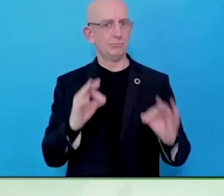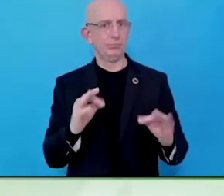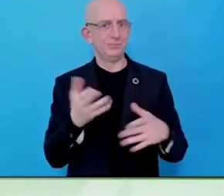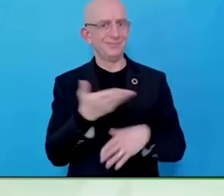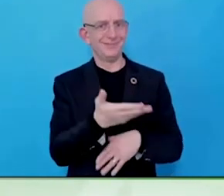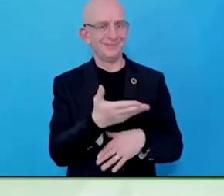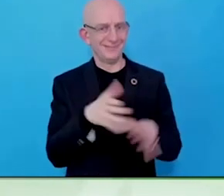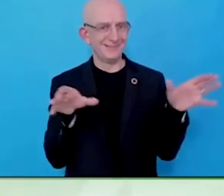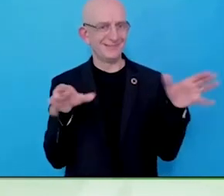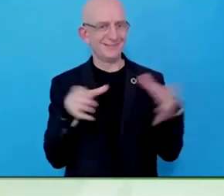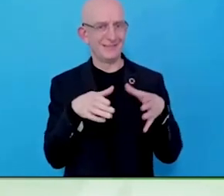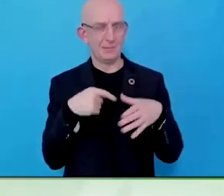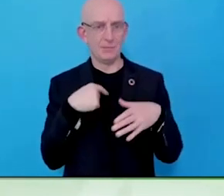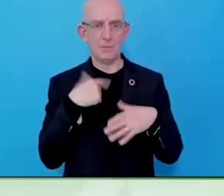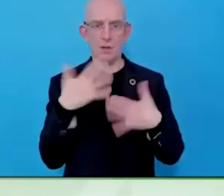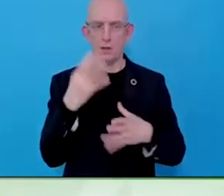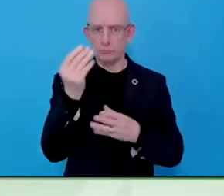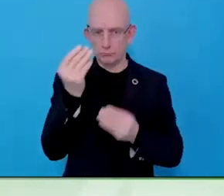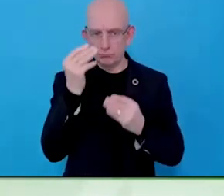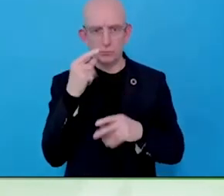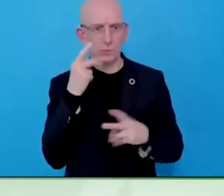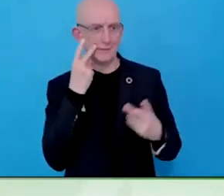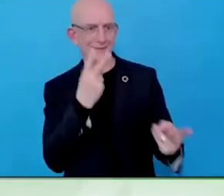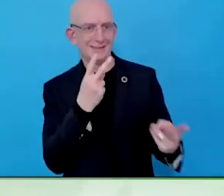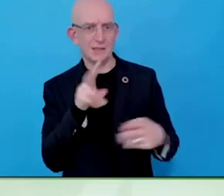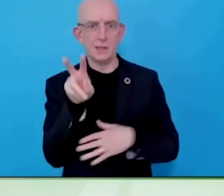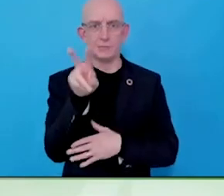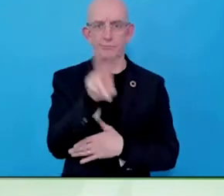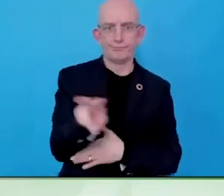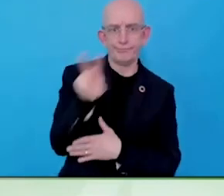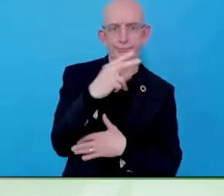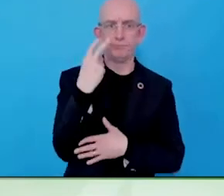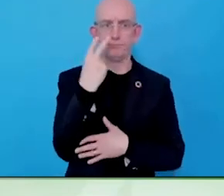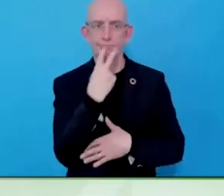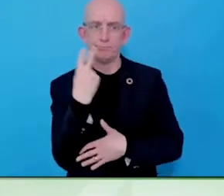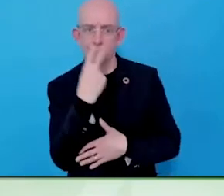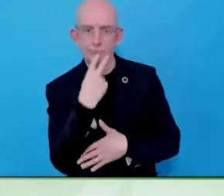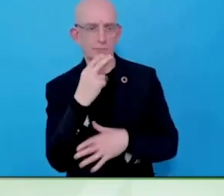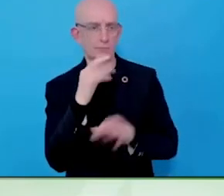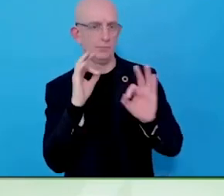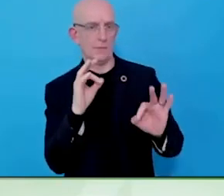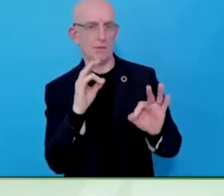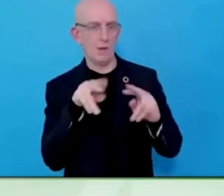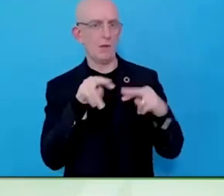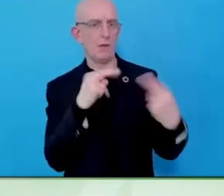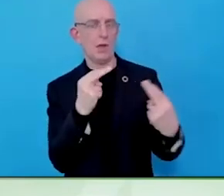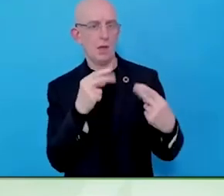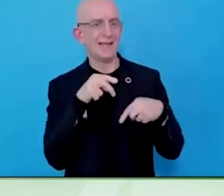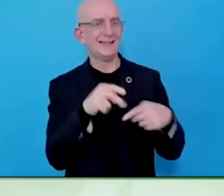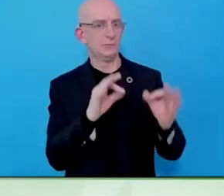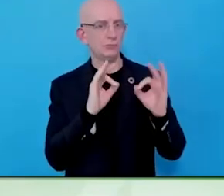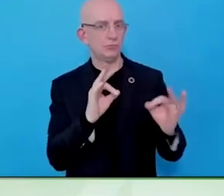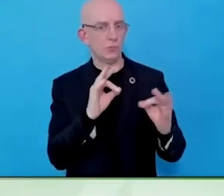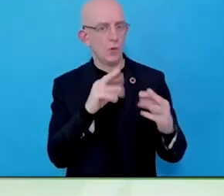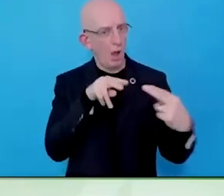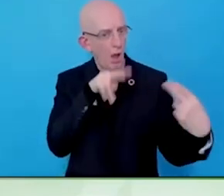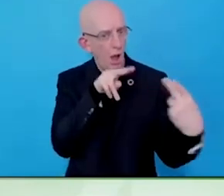customers have a dialogue with the employers that is starting to say removing obstacles is good for business and is good for everybody.